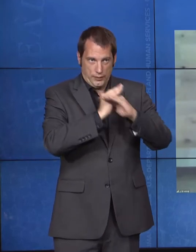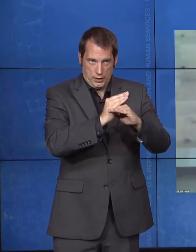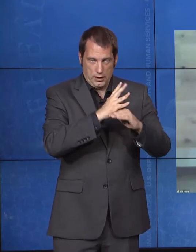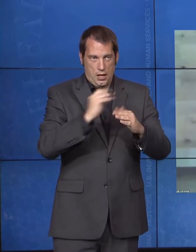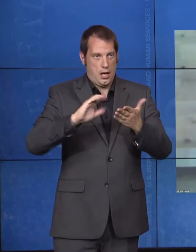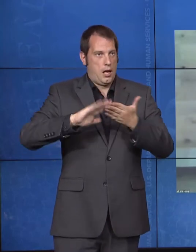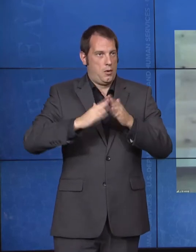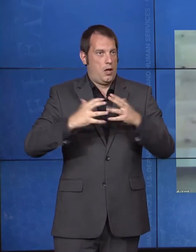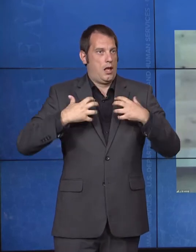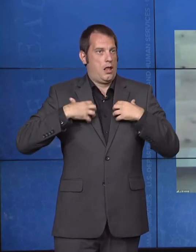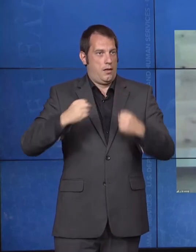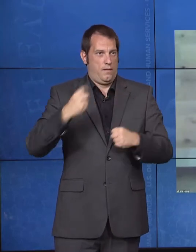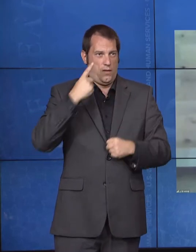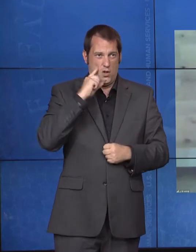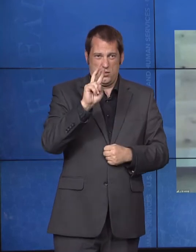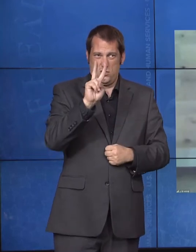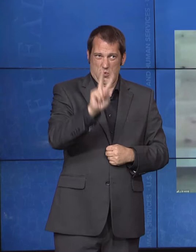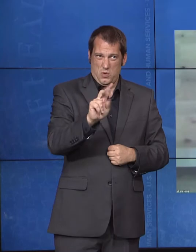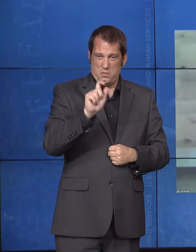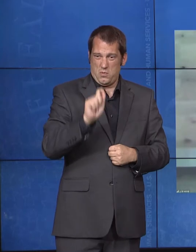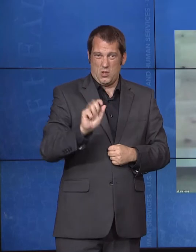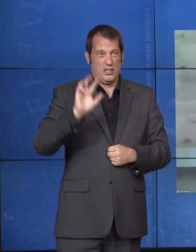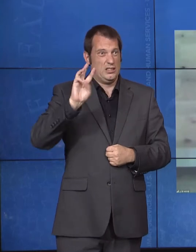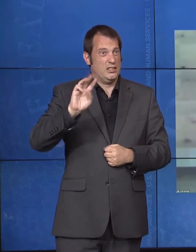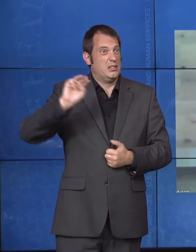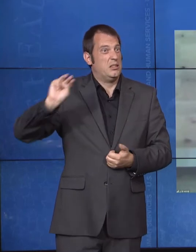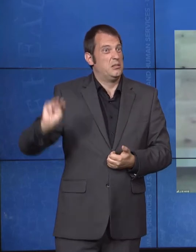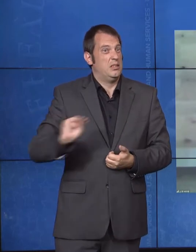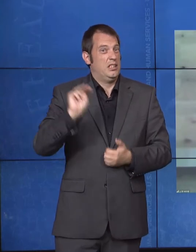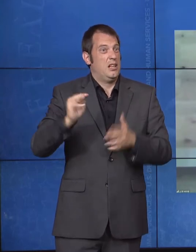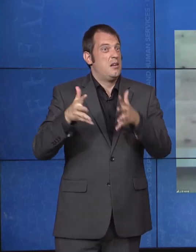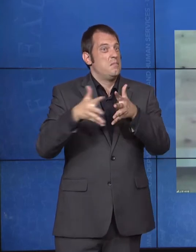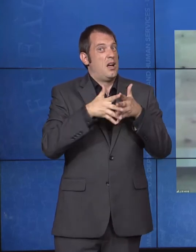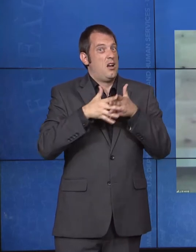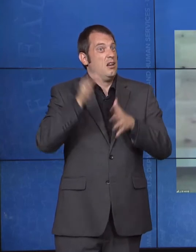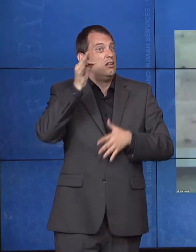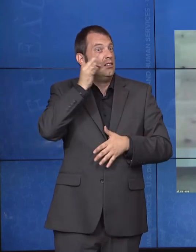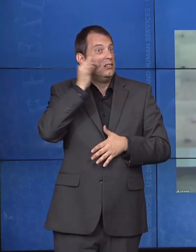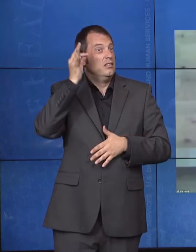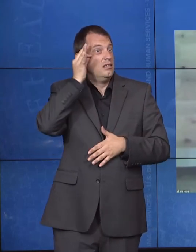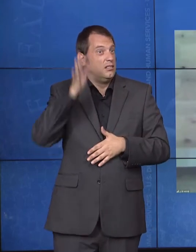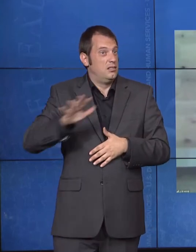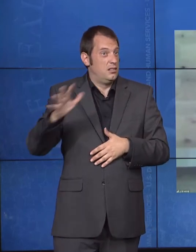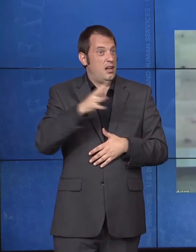million American Indians and Alaskan Natives in hospitals, clinics, and other settings